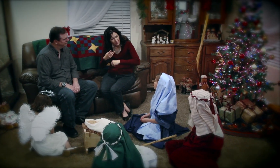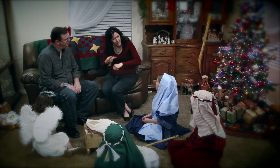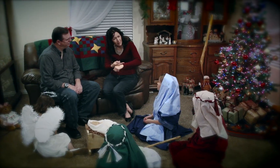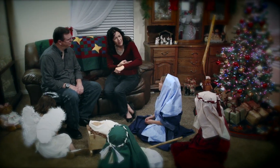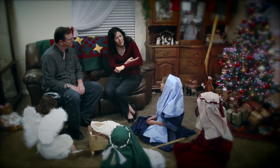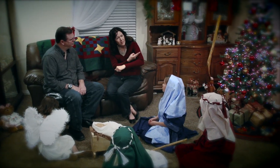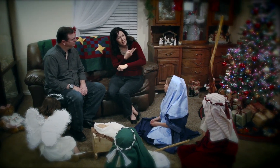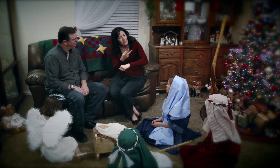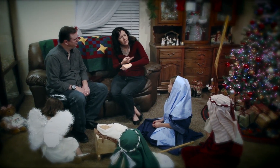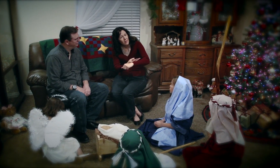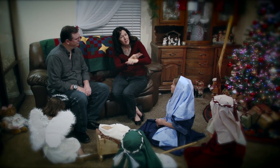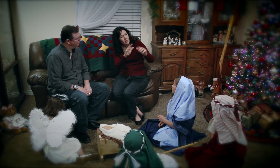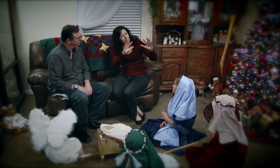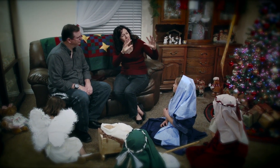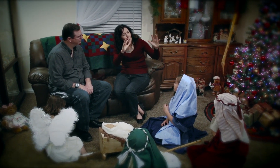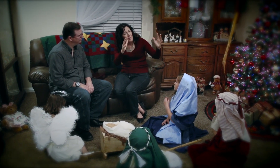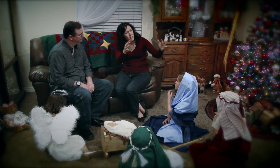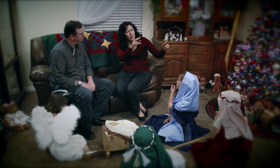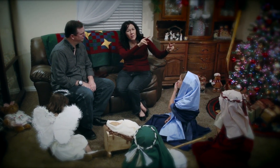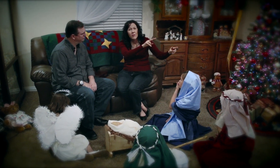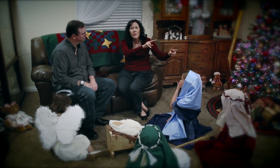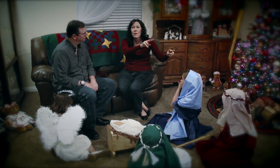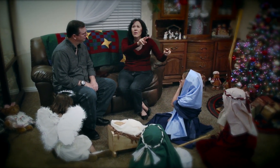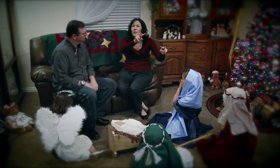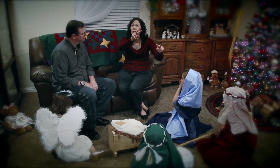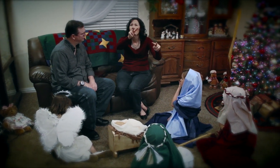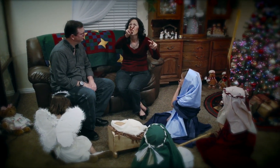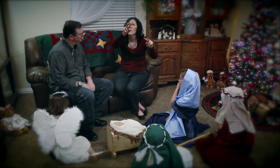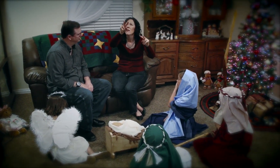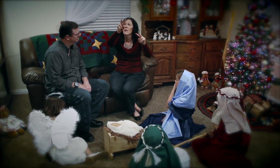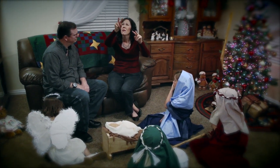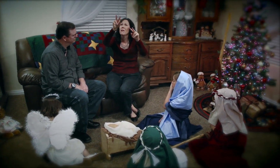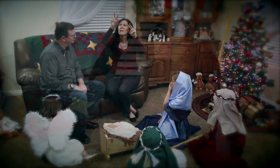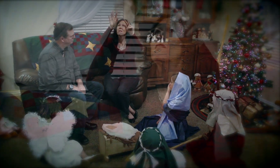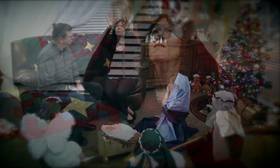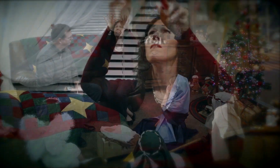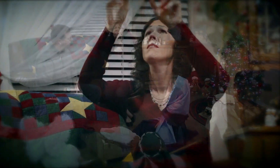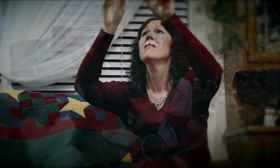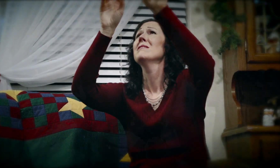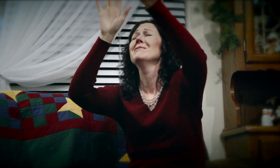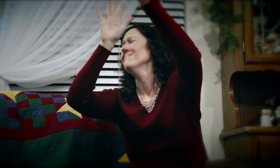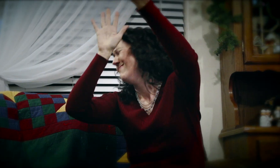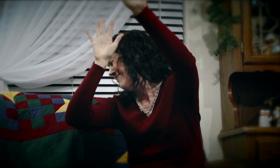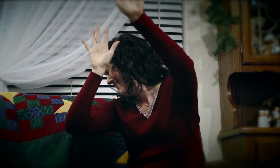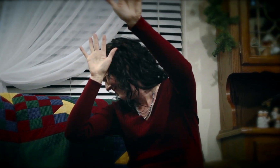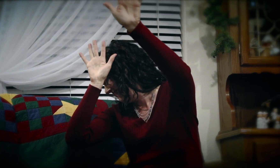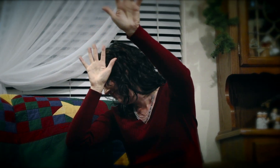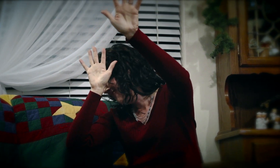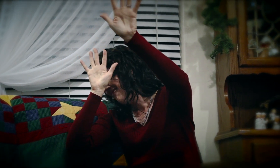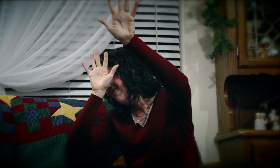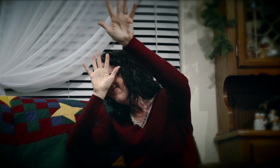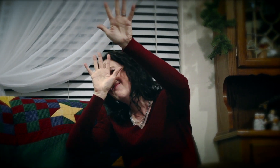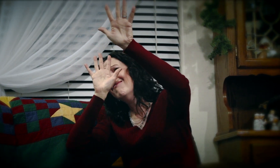Shepherds quake at the sight